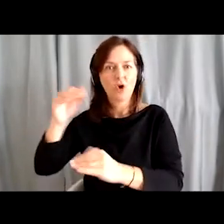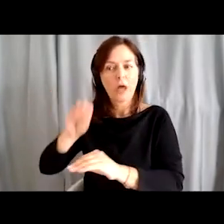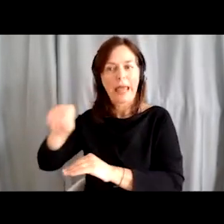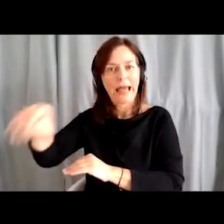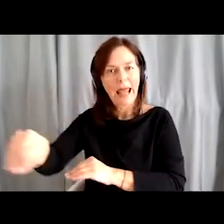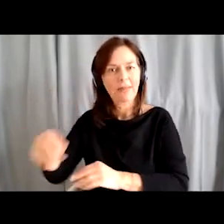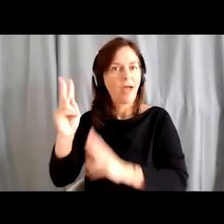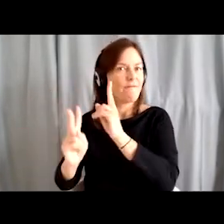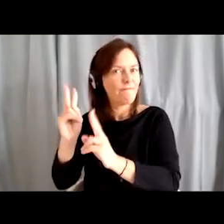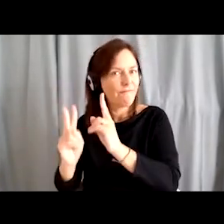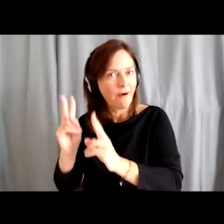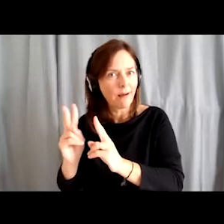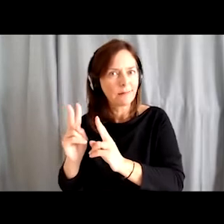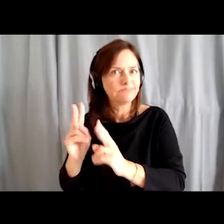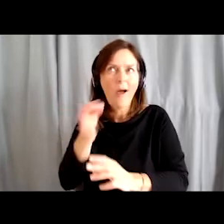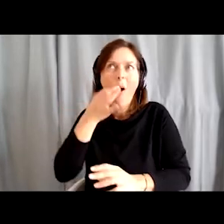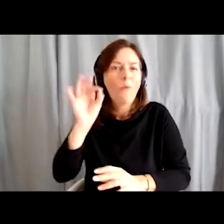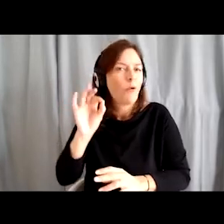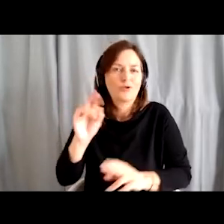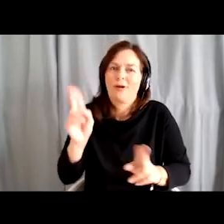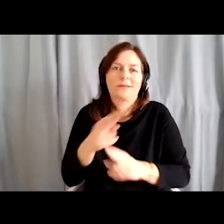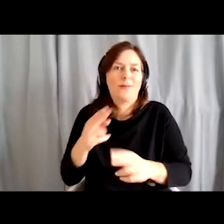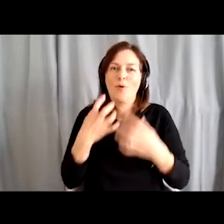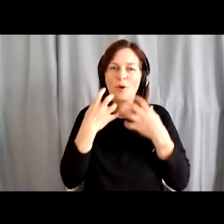in short, we could not wish for anything more.